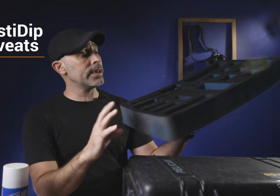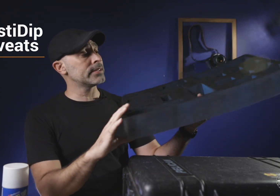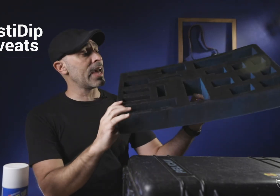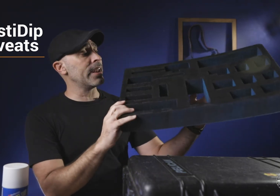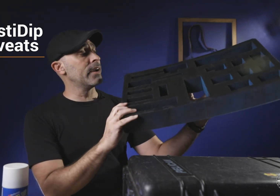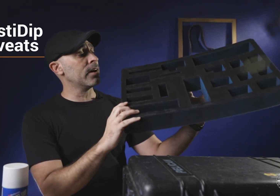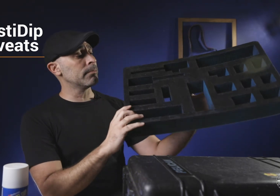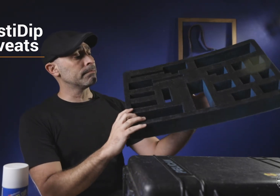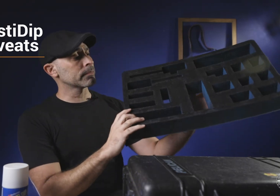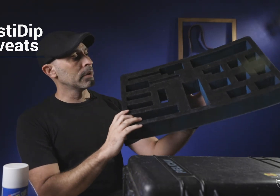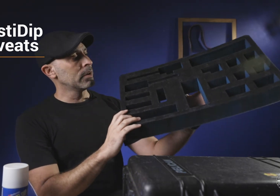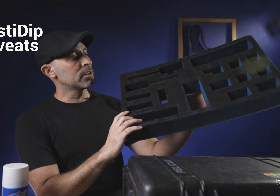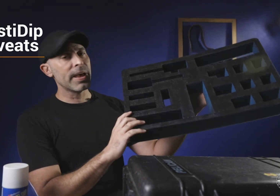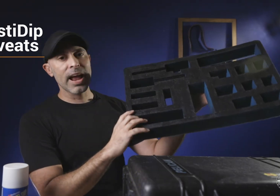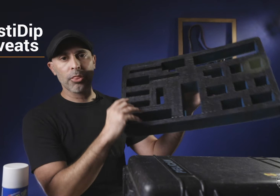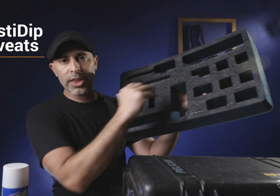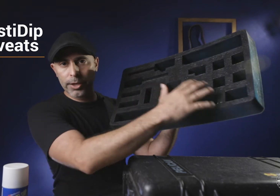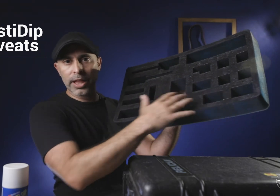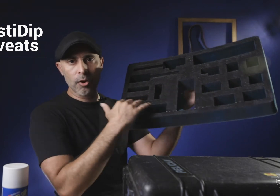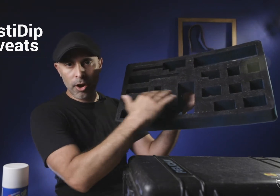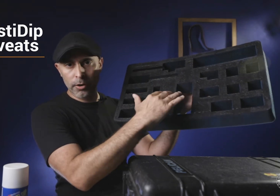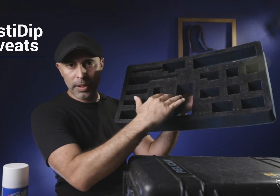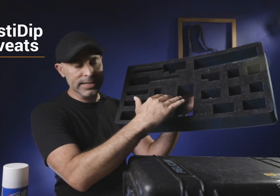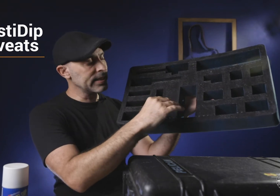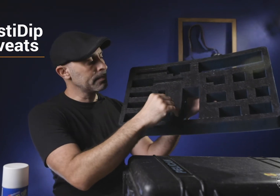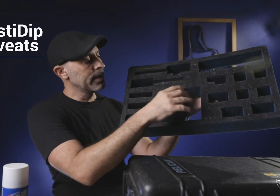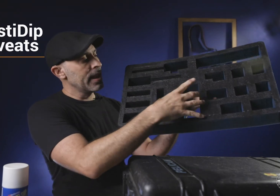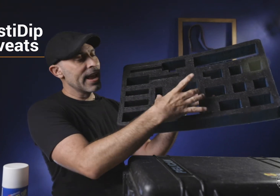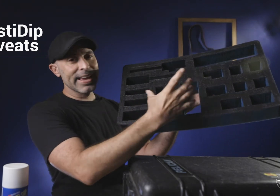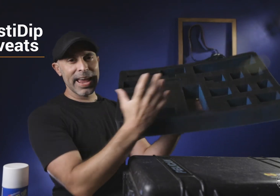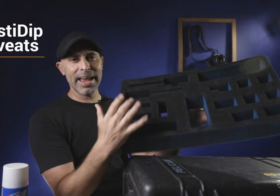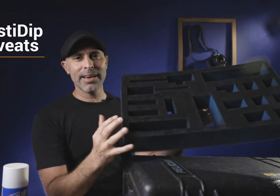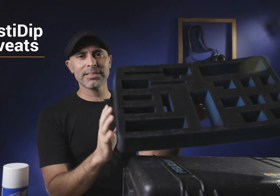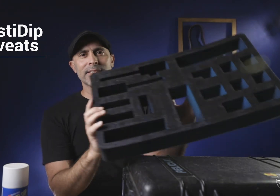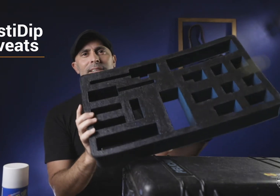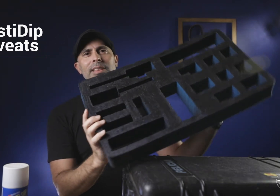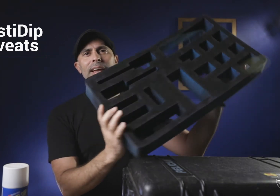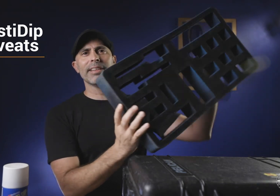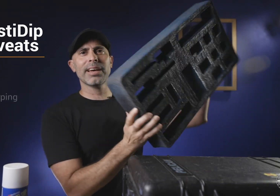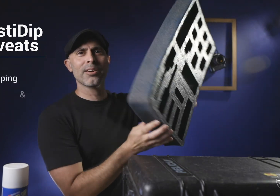that depending how thick you layer on your pasta tip it can slightly I don't